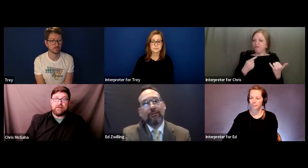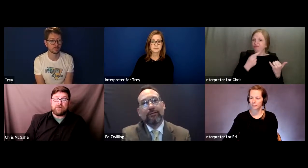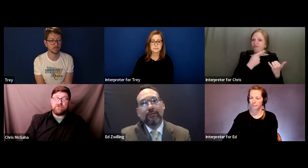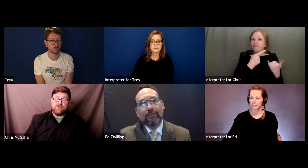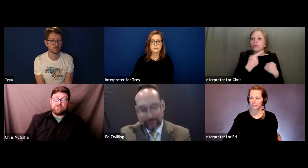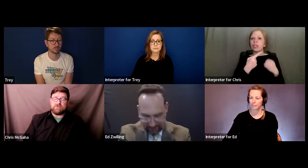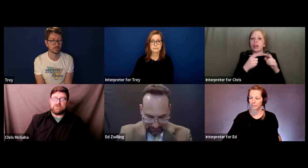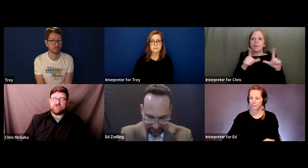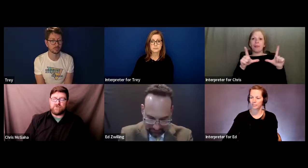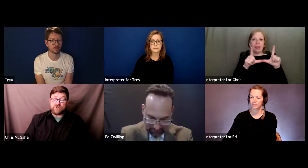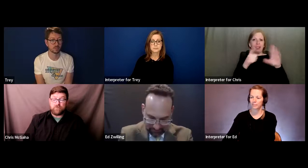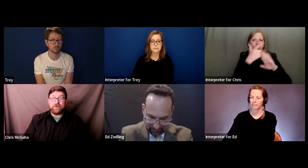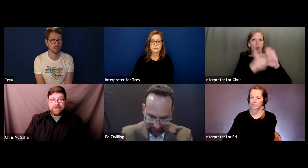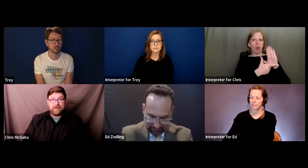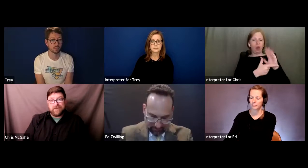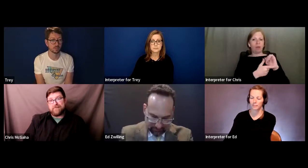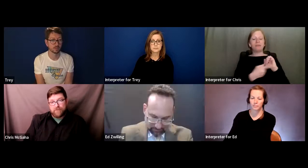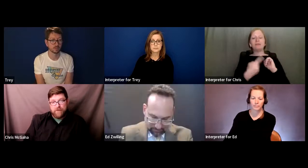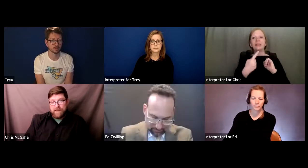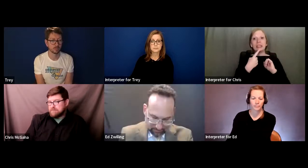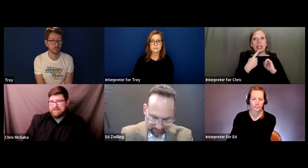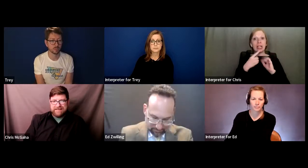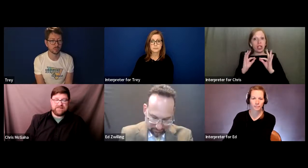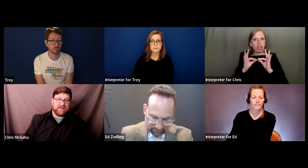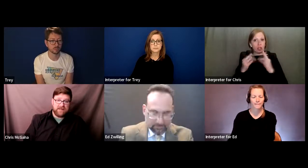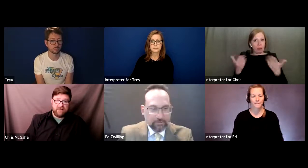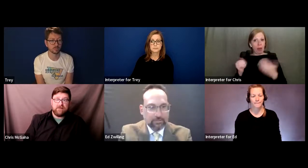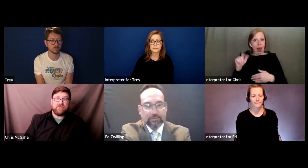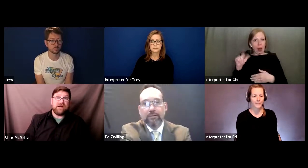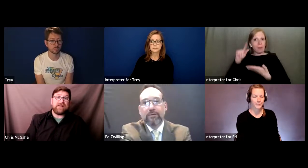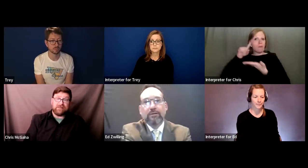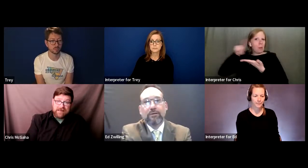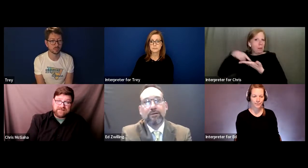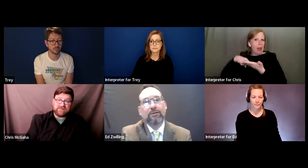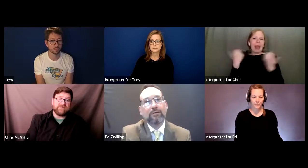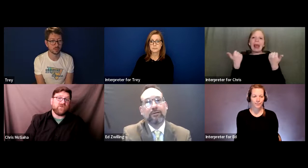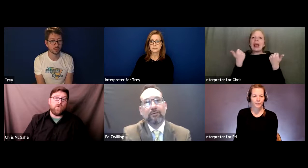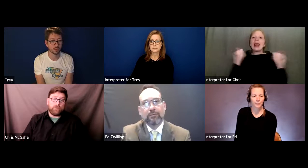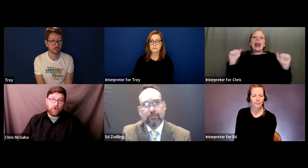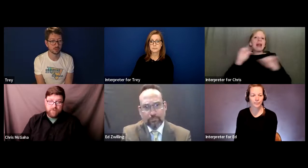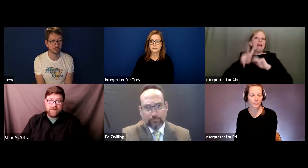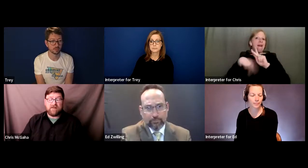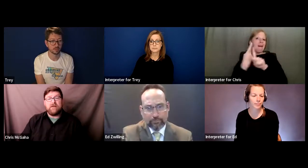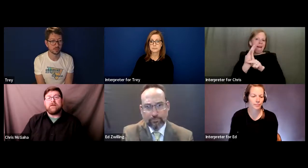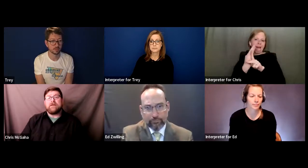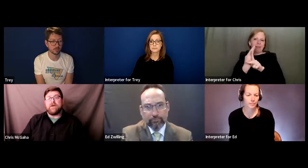to interpret in Alabama for pay in any setting, you have to have a license or a permit.